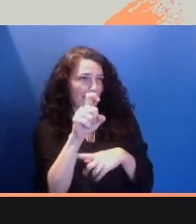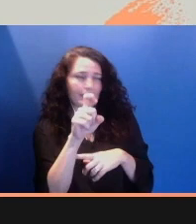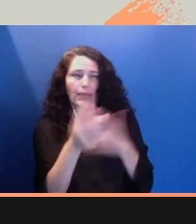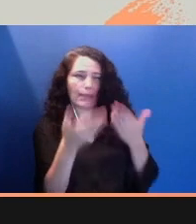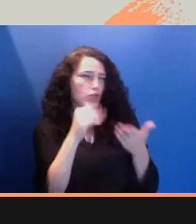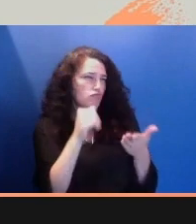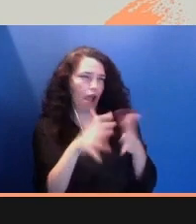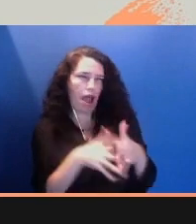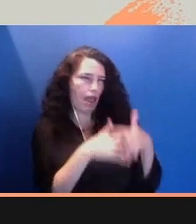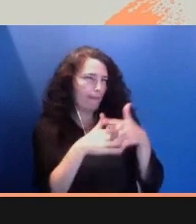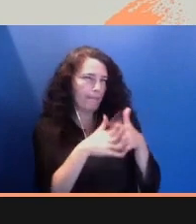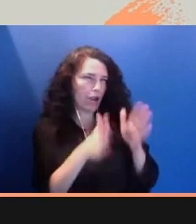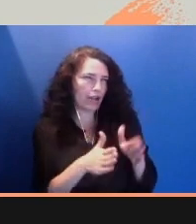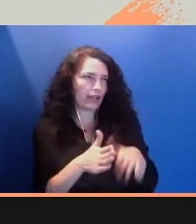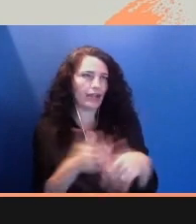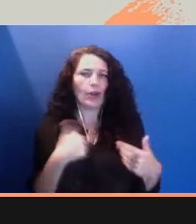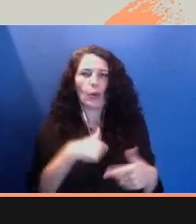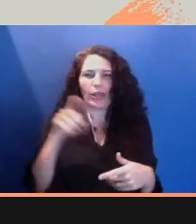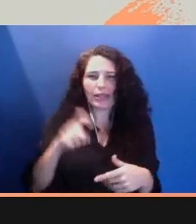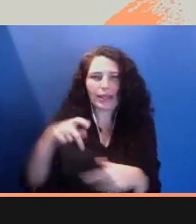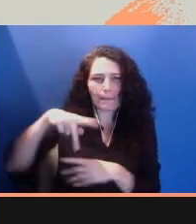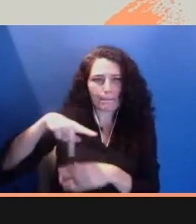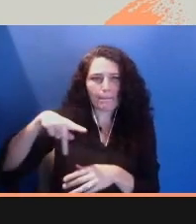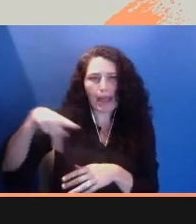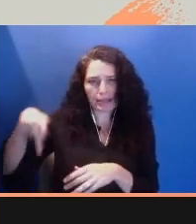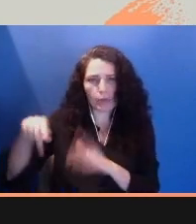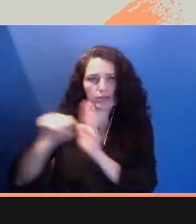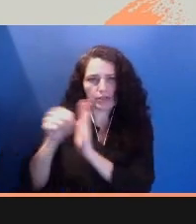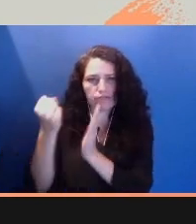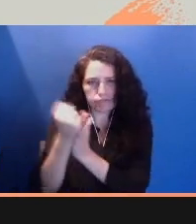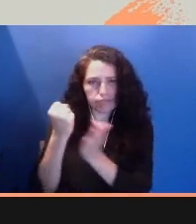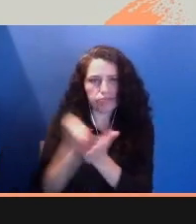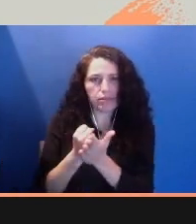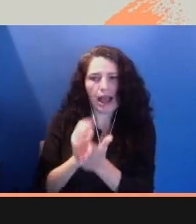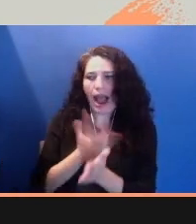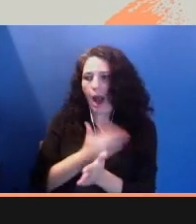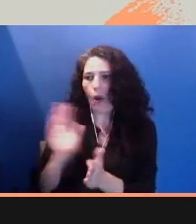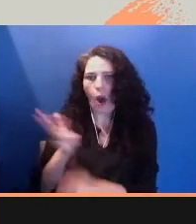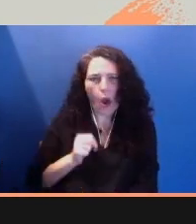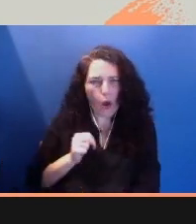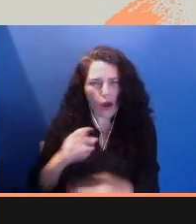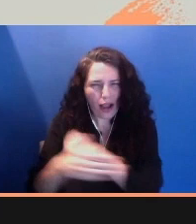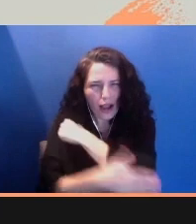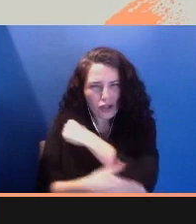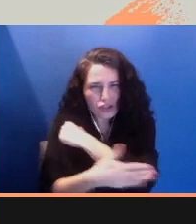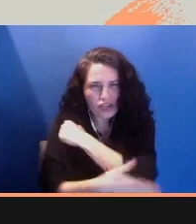We need passports in our own country. ICE hunts us in bus stations, at workplaces,